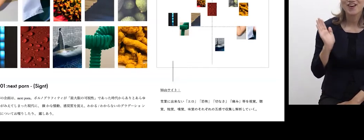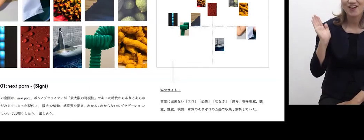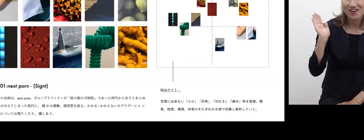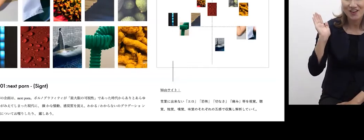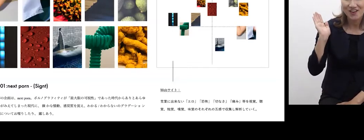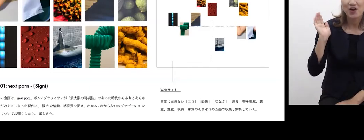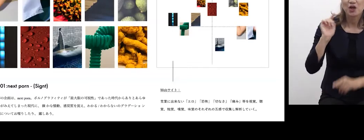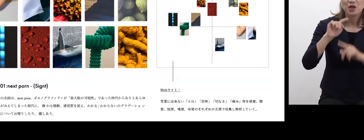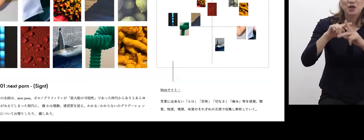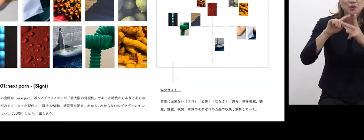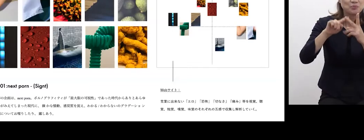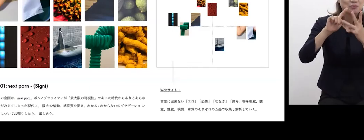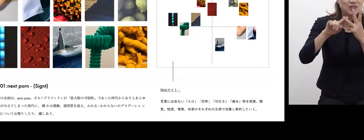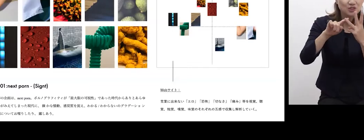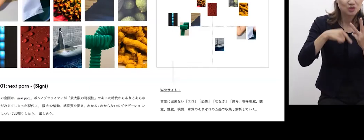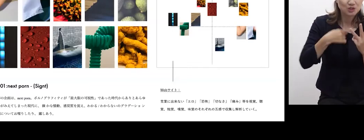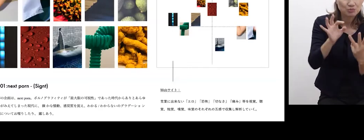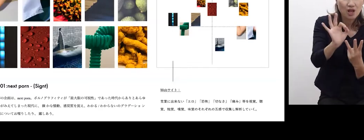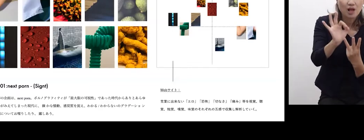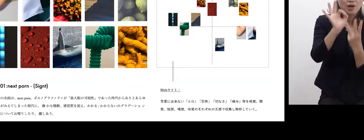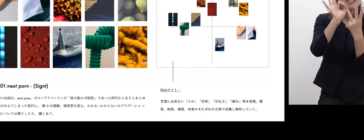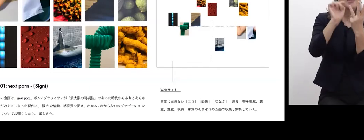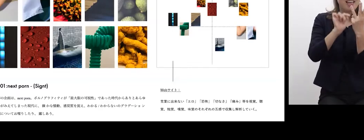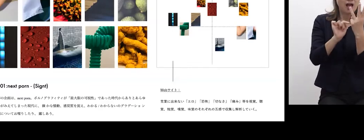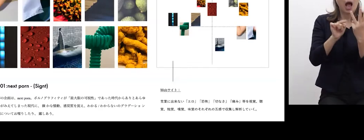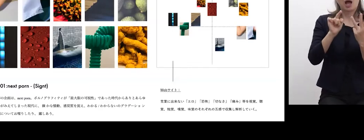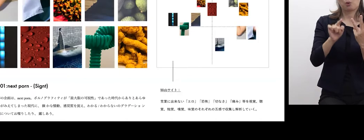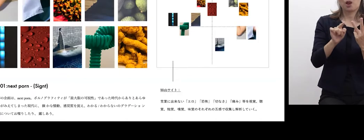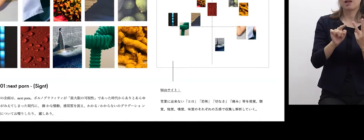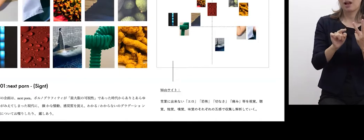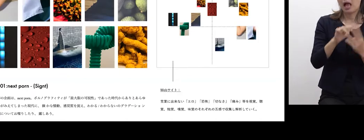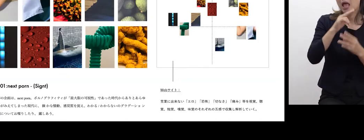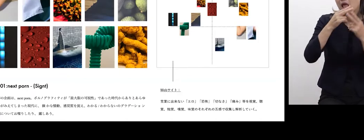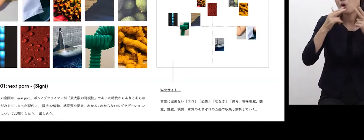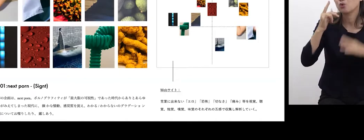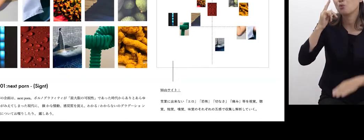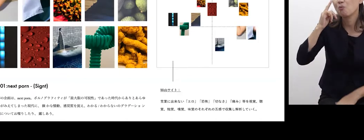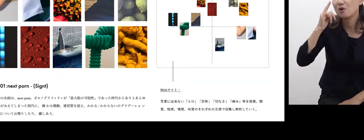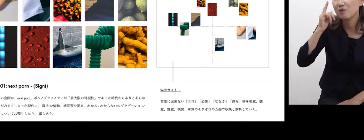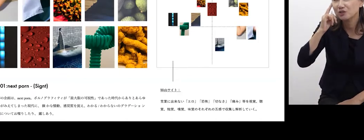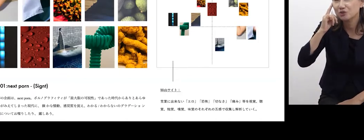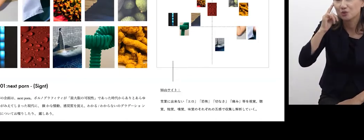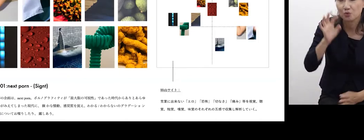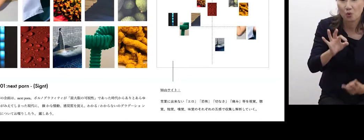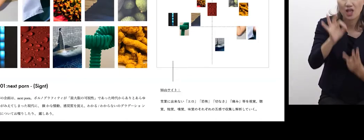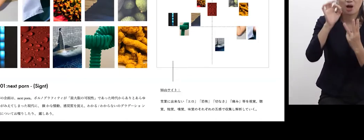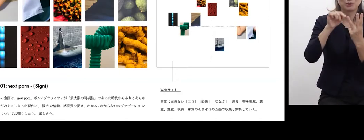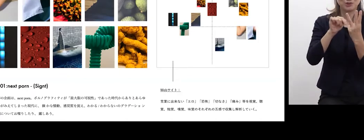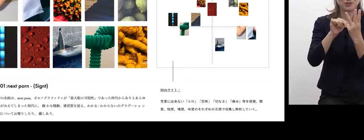which are humid, or which they think are erotic